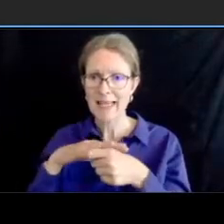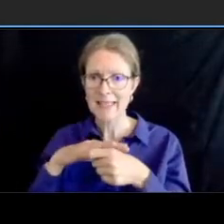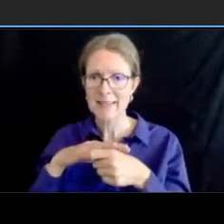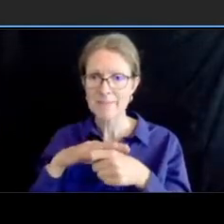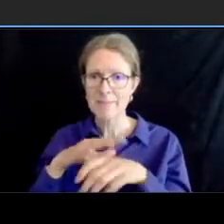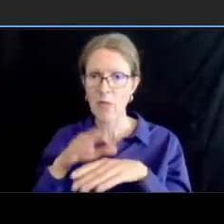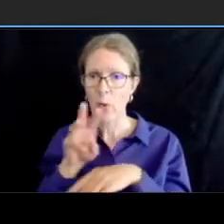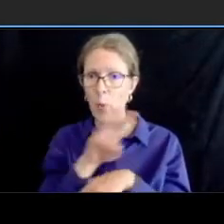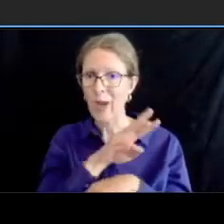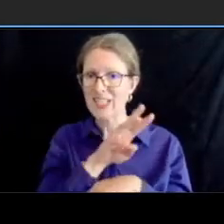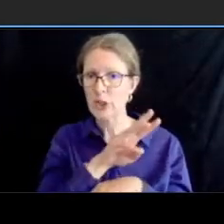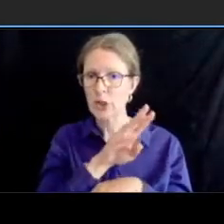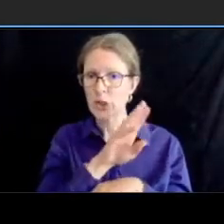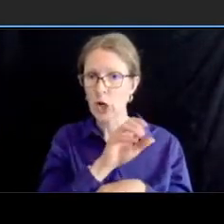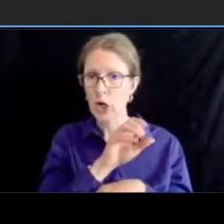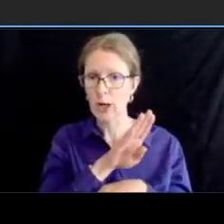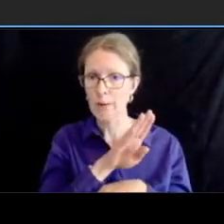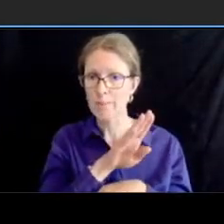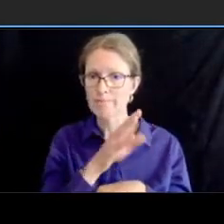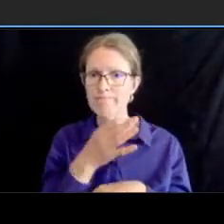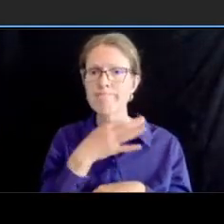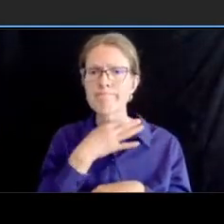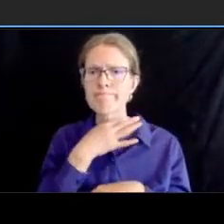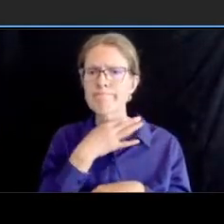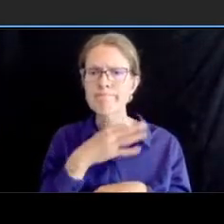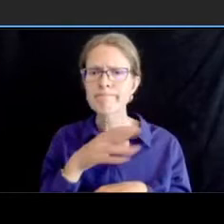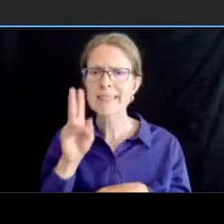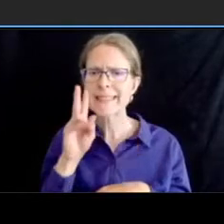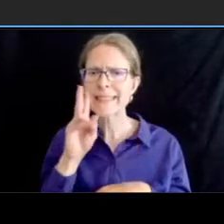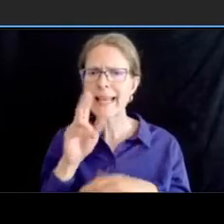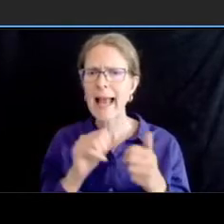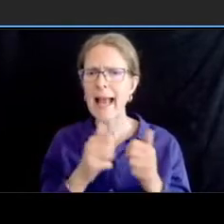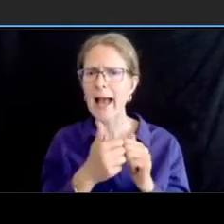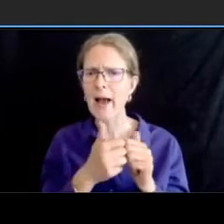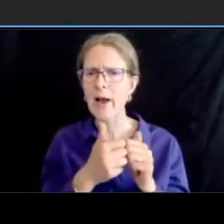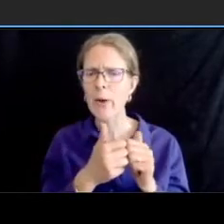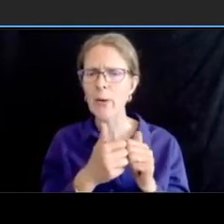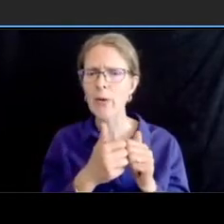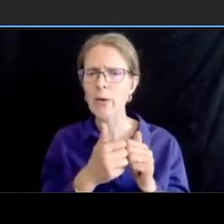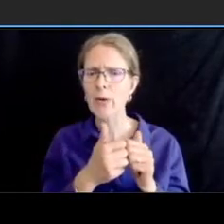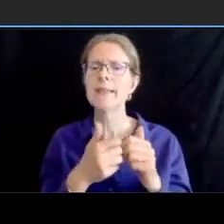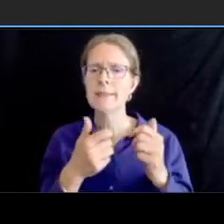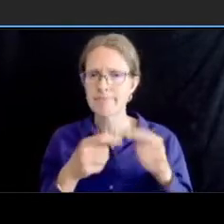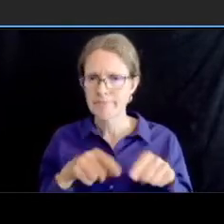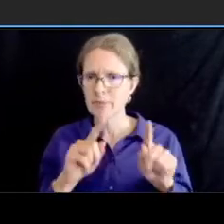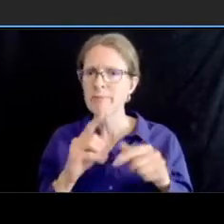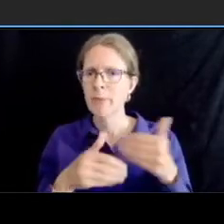you know as things are refined both you know in design and in the study that we um are going to